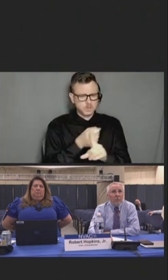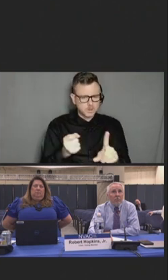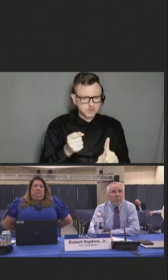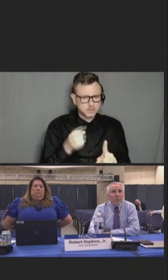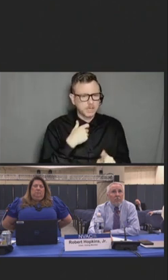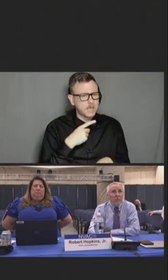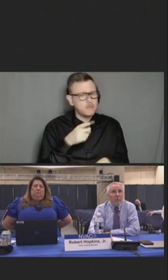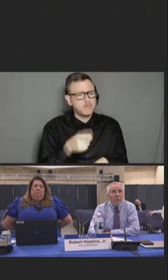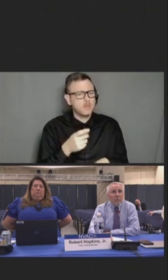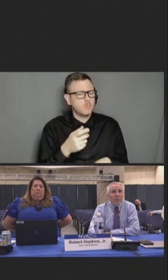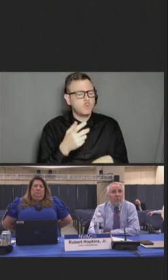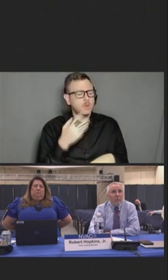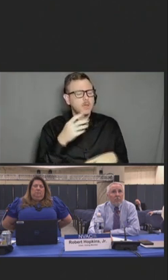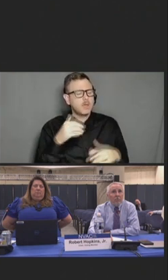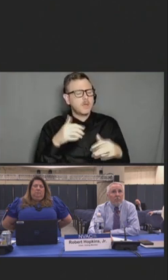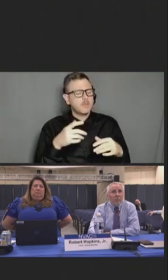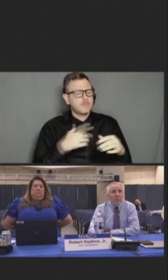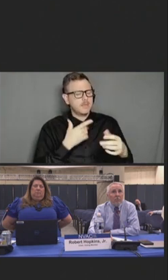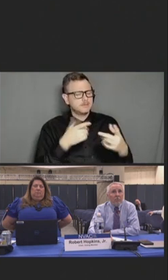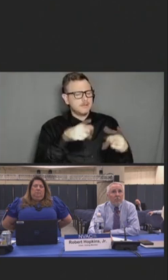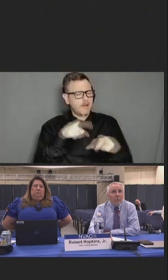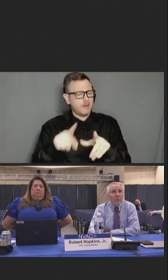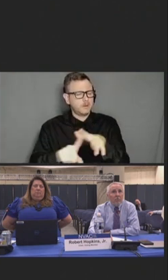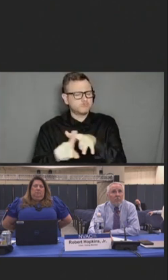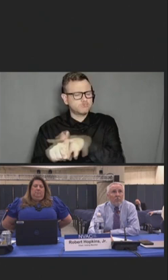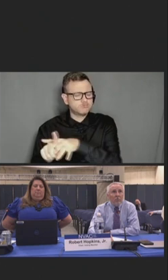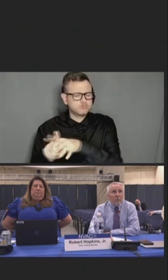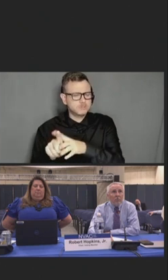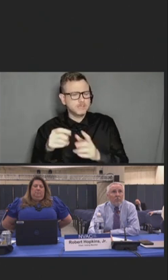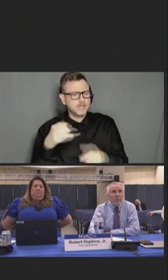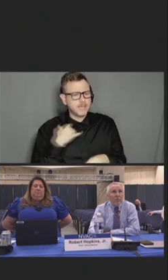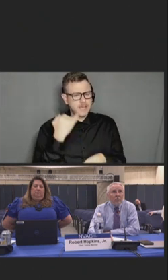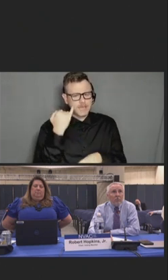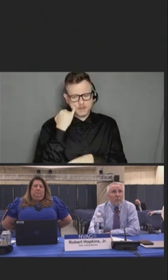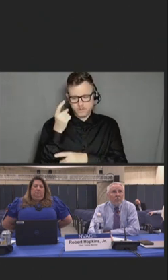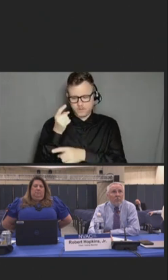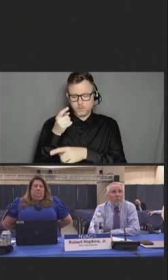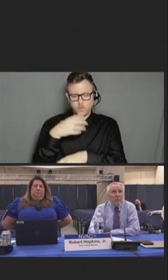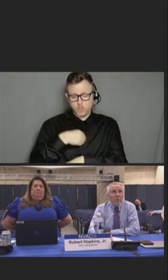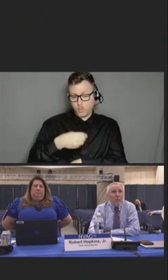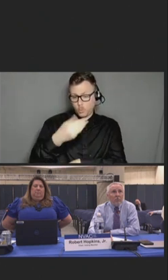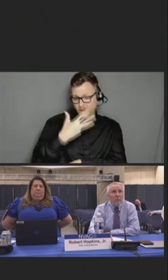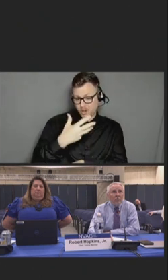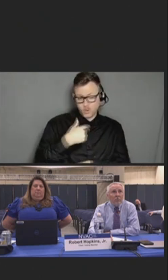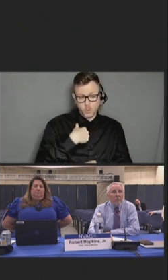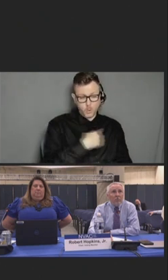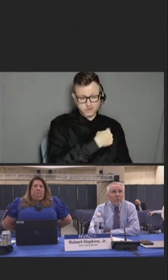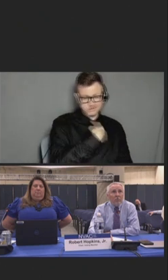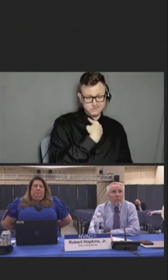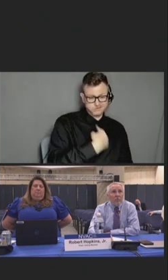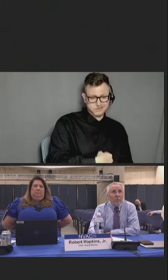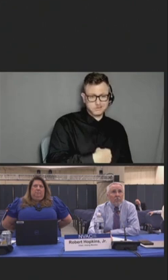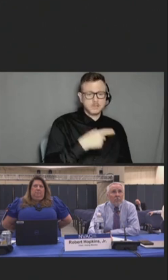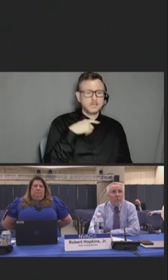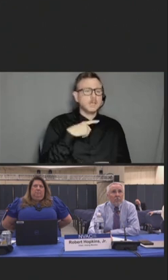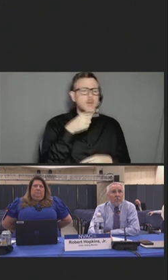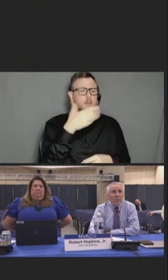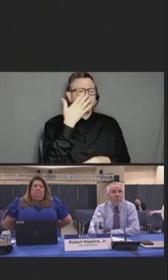depending on whether the individuals in the altercation were White or Chinese, given statements about the origins of the virus.